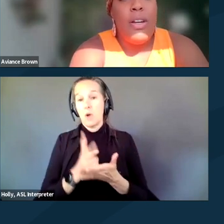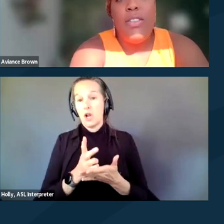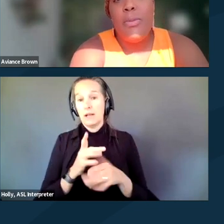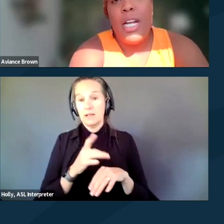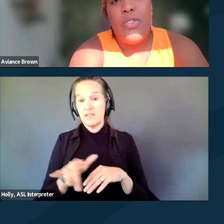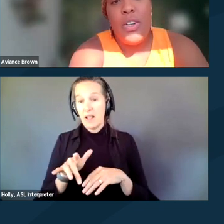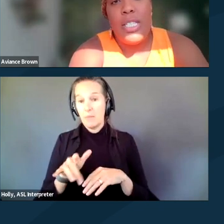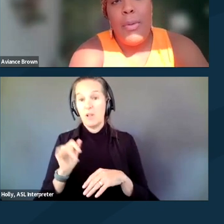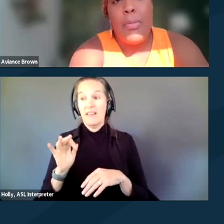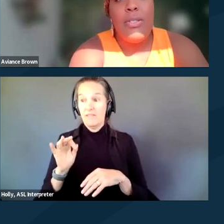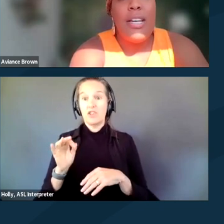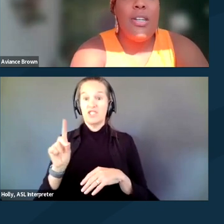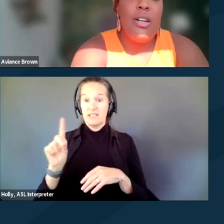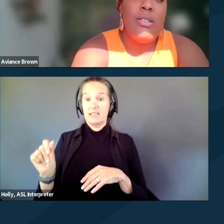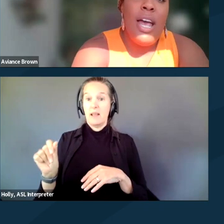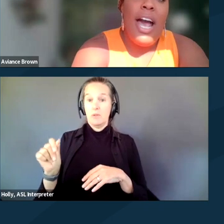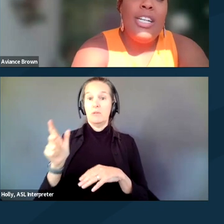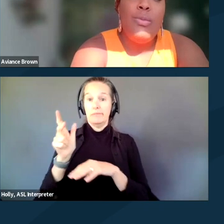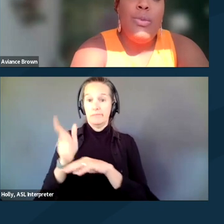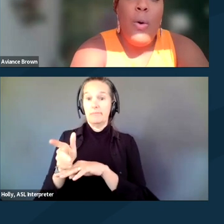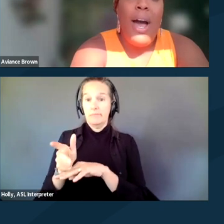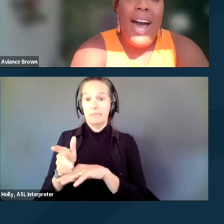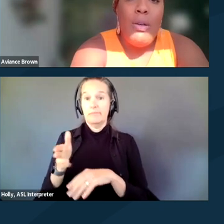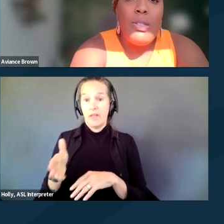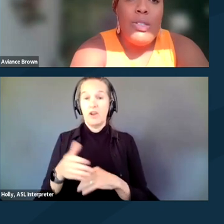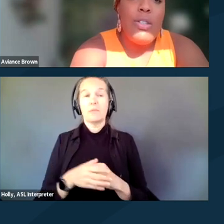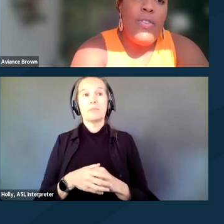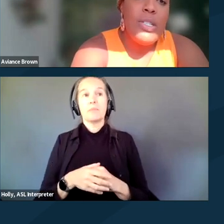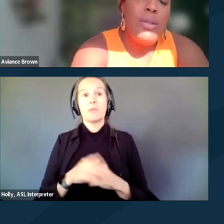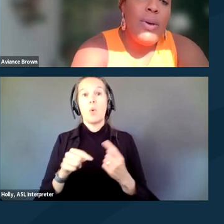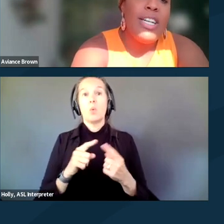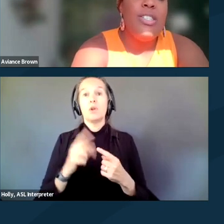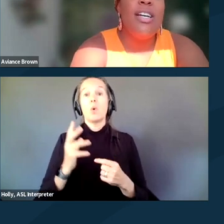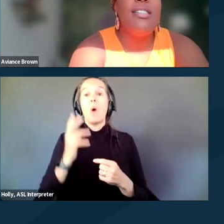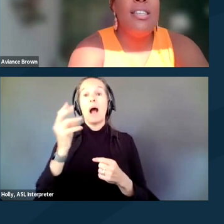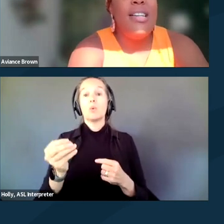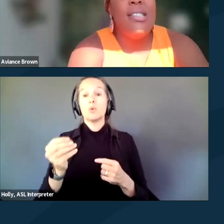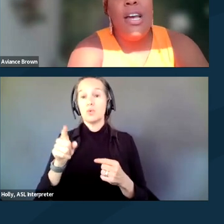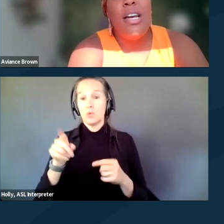and if there are spots for disabled protestors. As you go out to the physical location to assess,